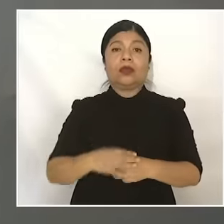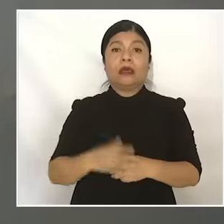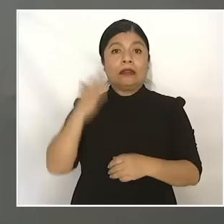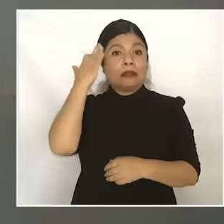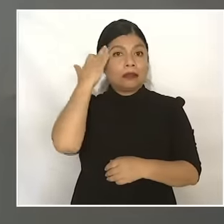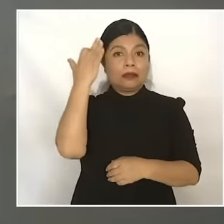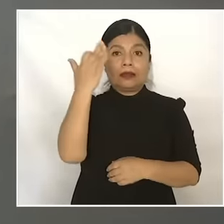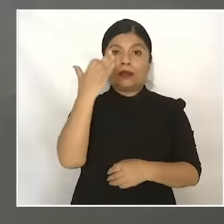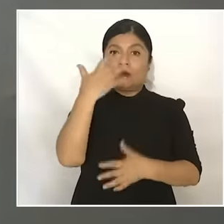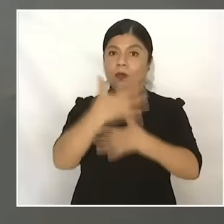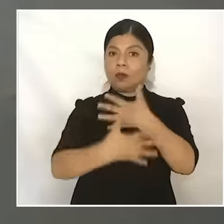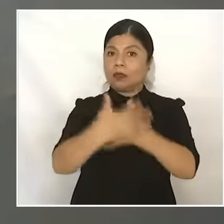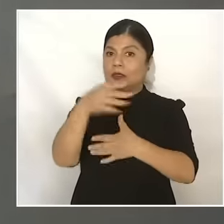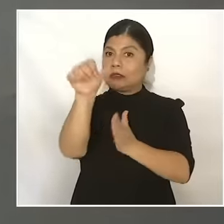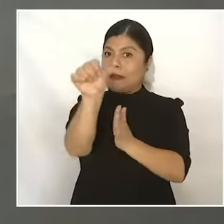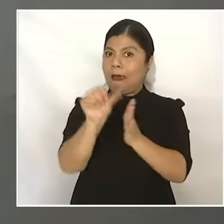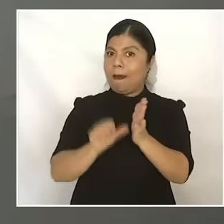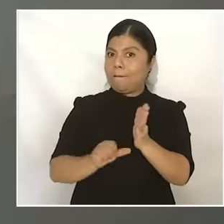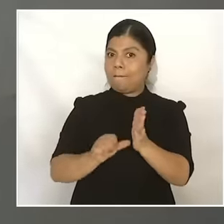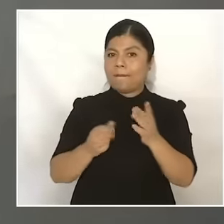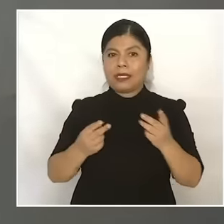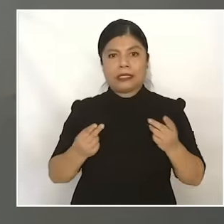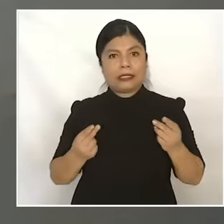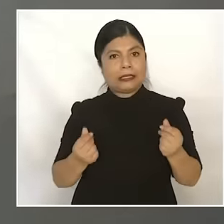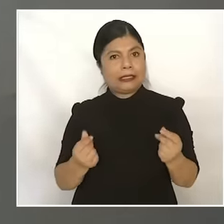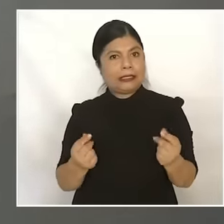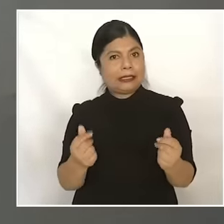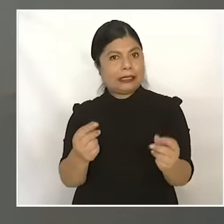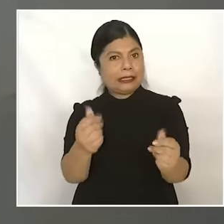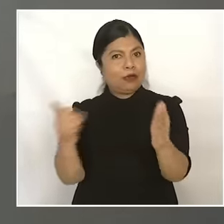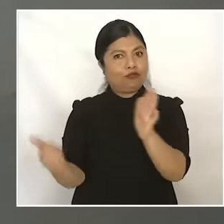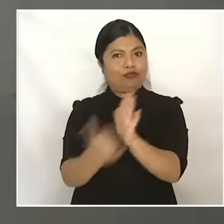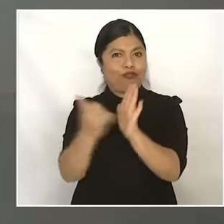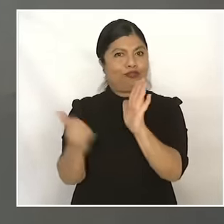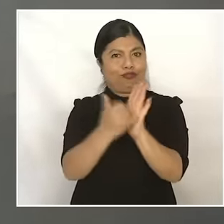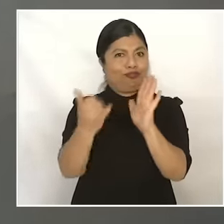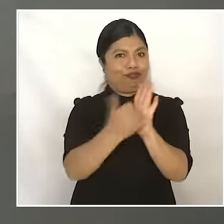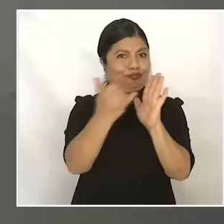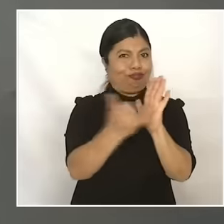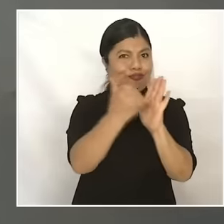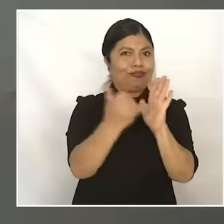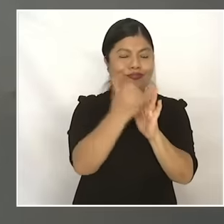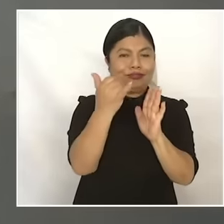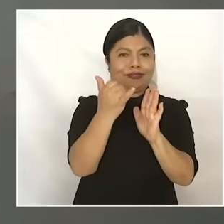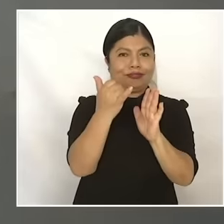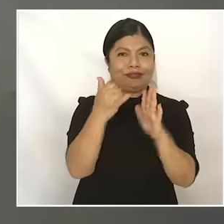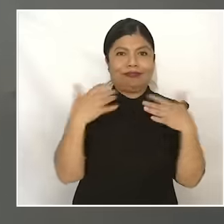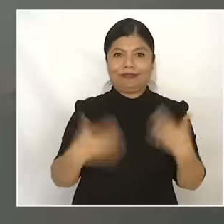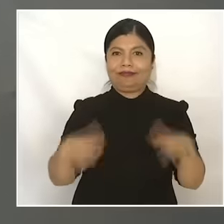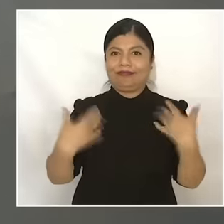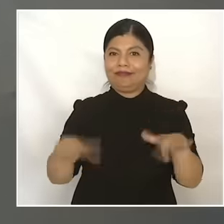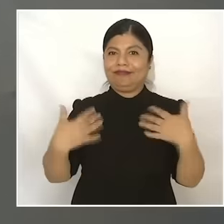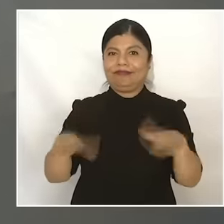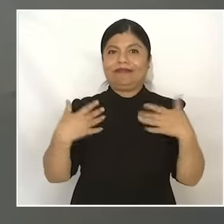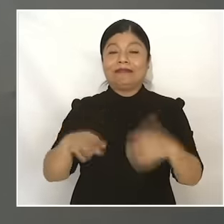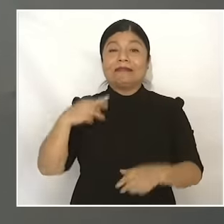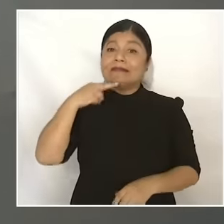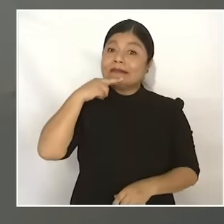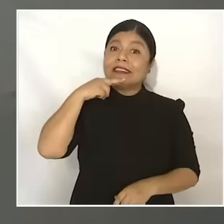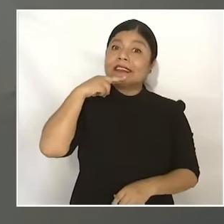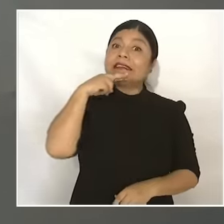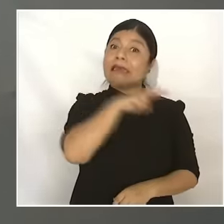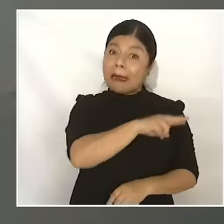as the people of Veracruz would say, 15